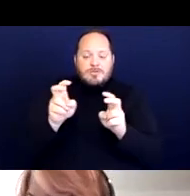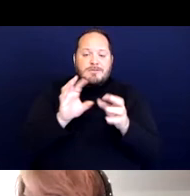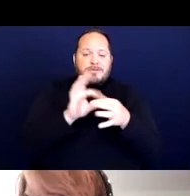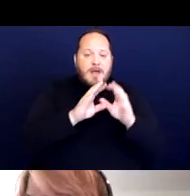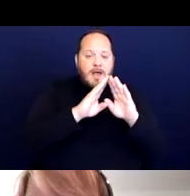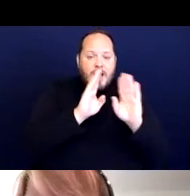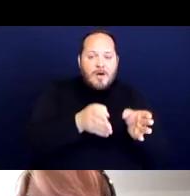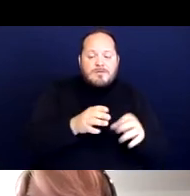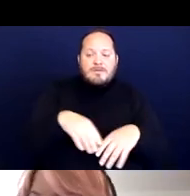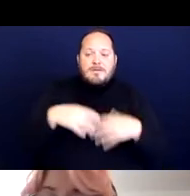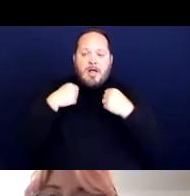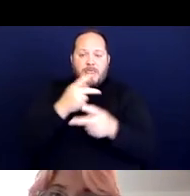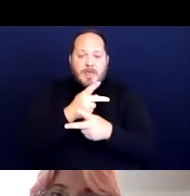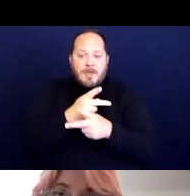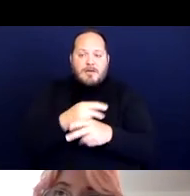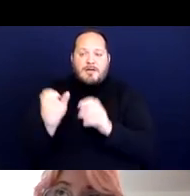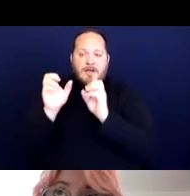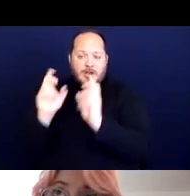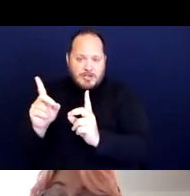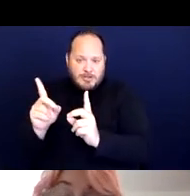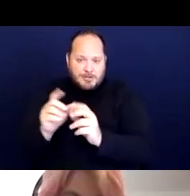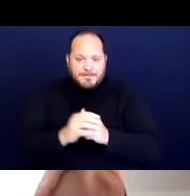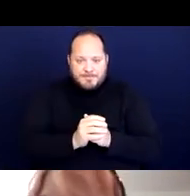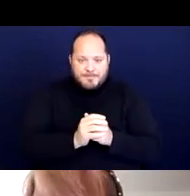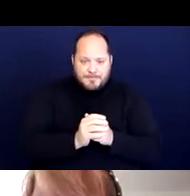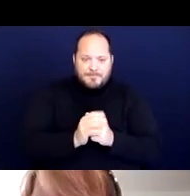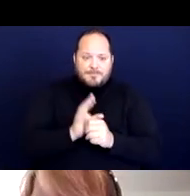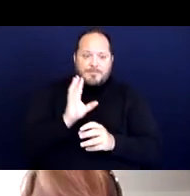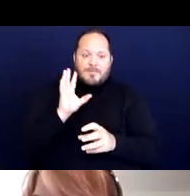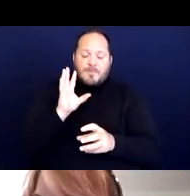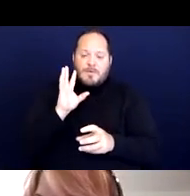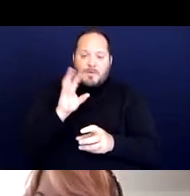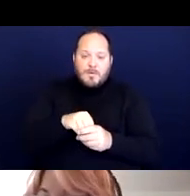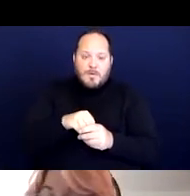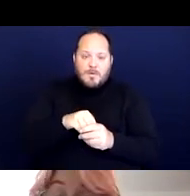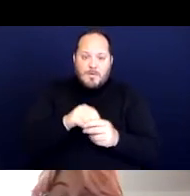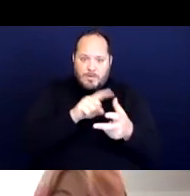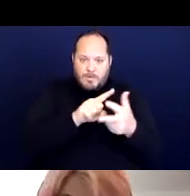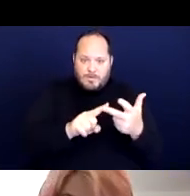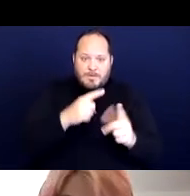and education, and including those. And also we are a support center